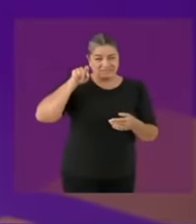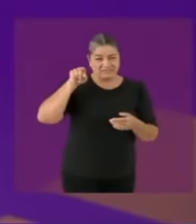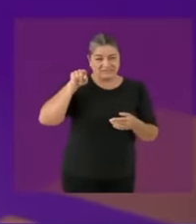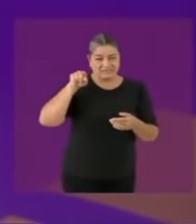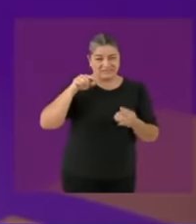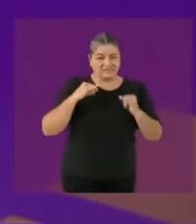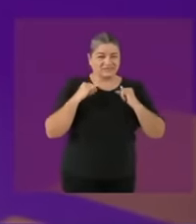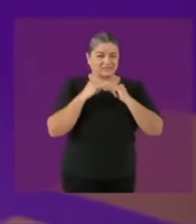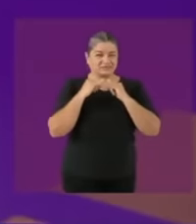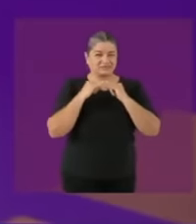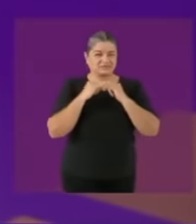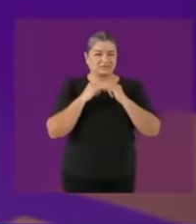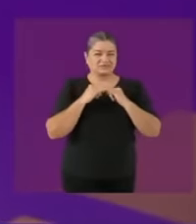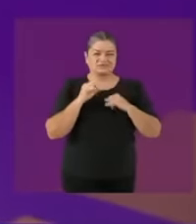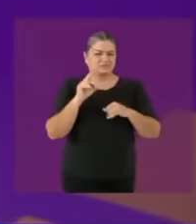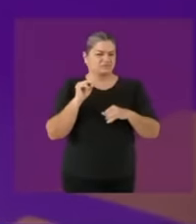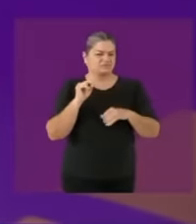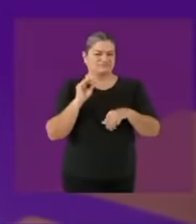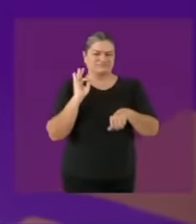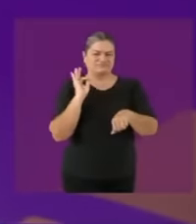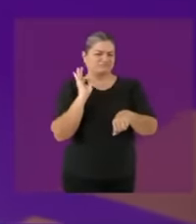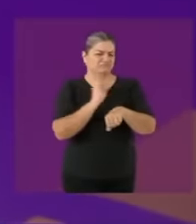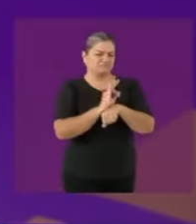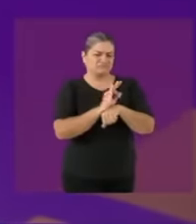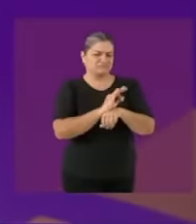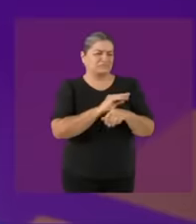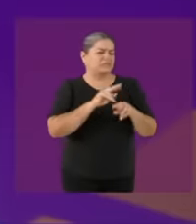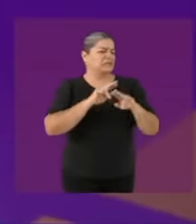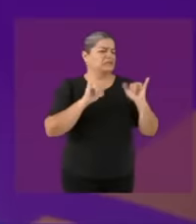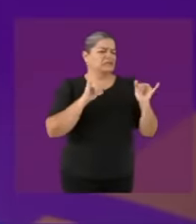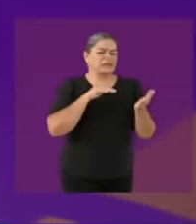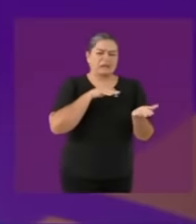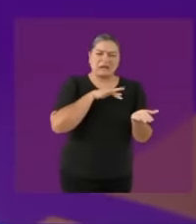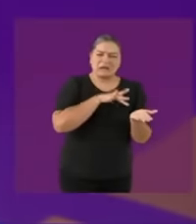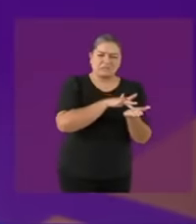Campos award for the use of data and services from the Inter-American Bank development award